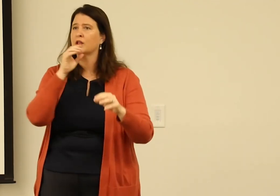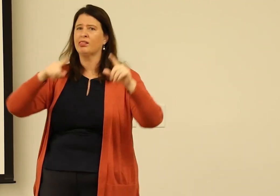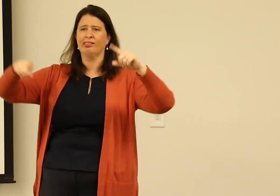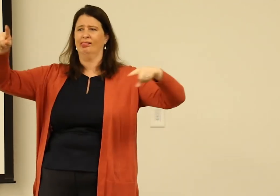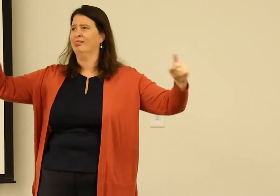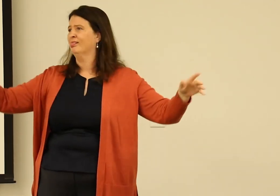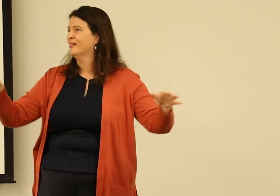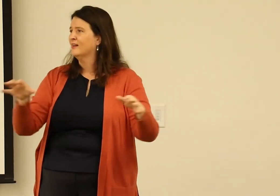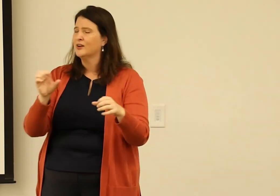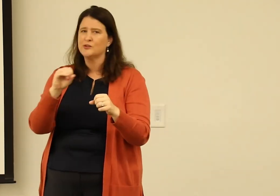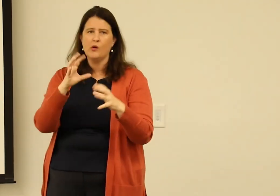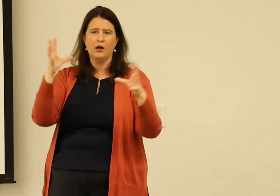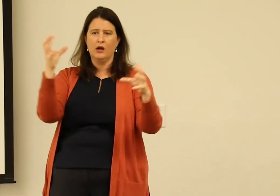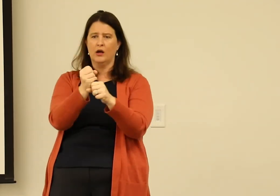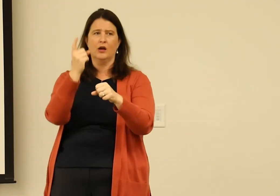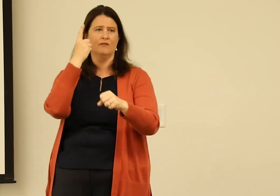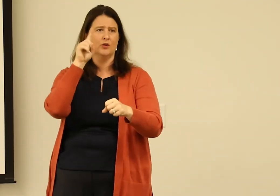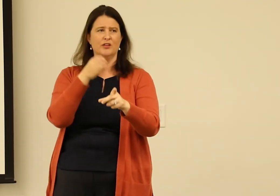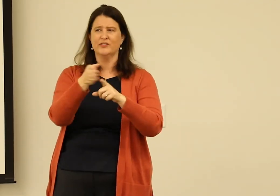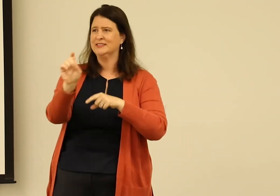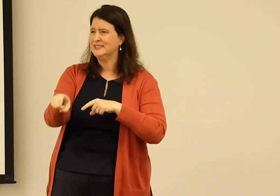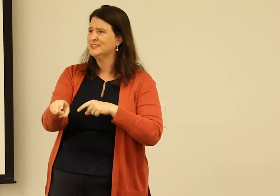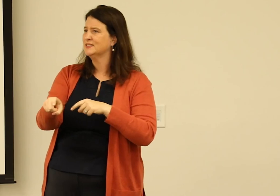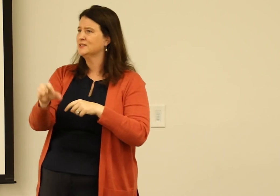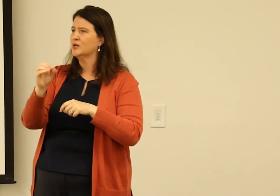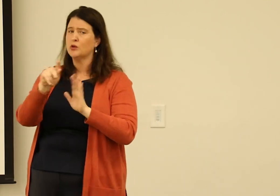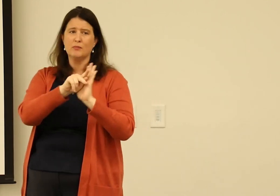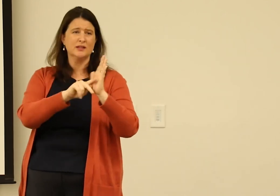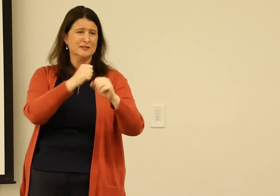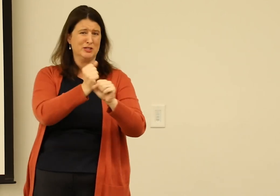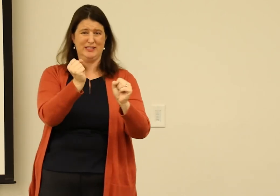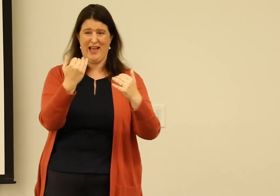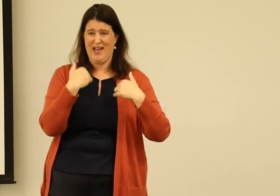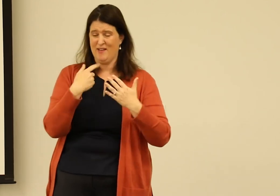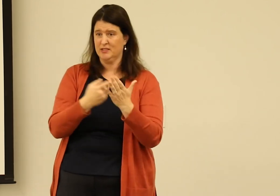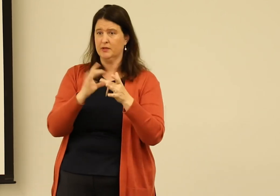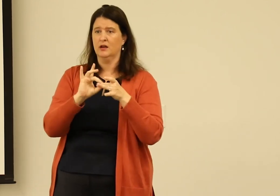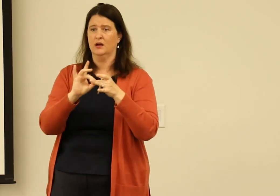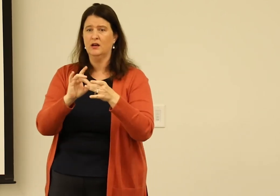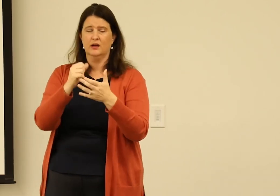what are their outcomes? So to build an annual report for the field's need, to make sure that they have something